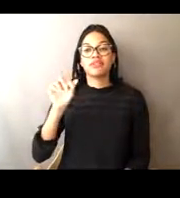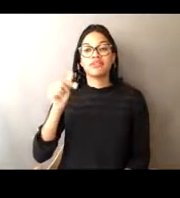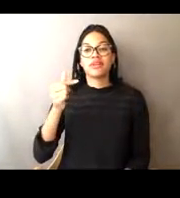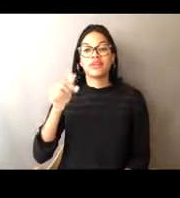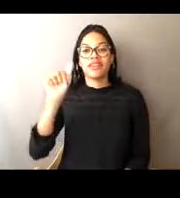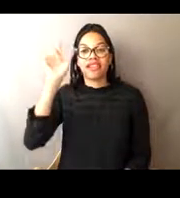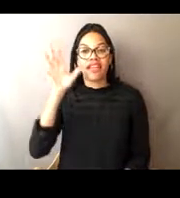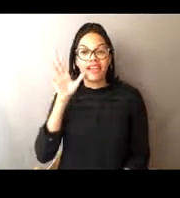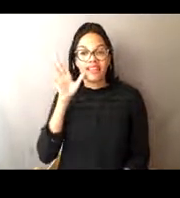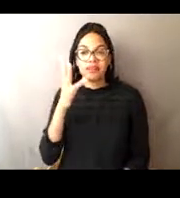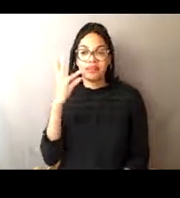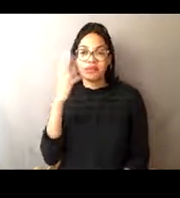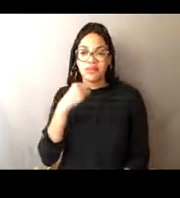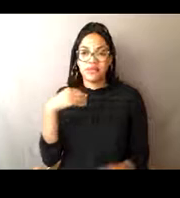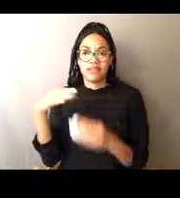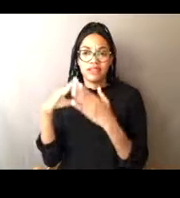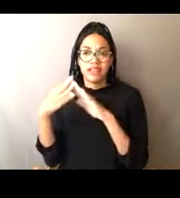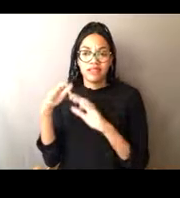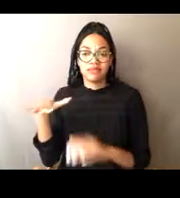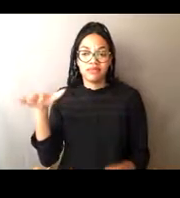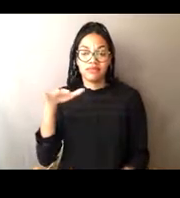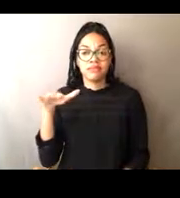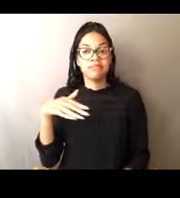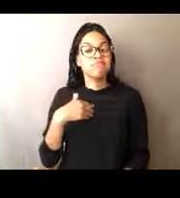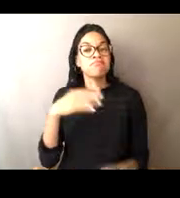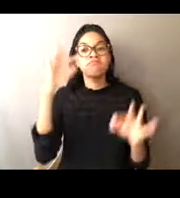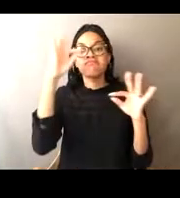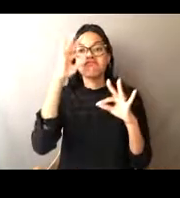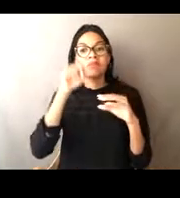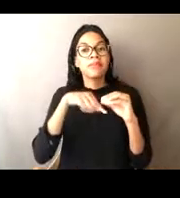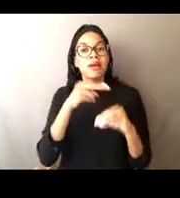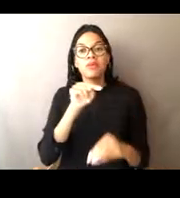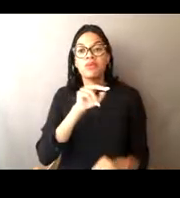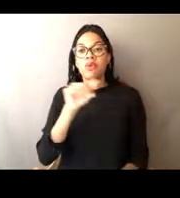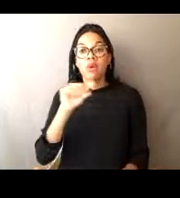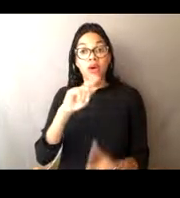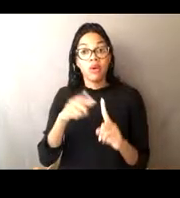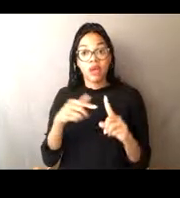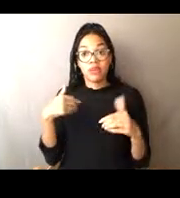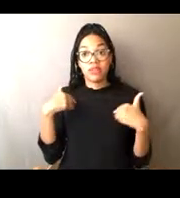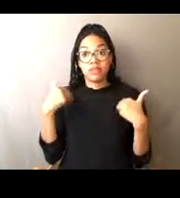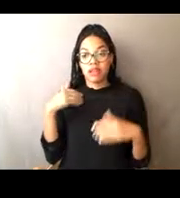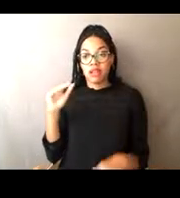I did not know about NOAA growing up or National Marine Fisheries Service or law enforcement.